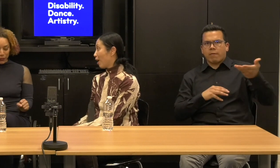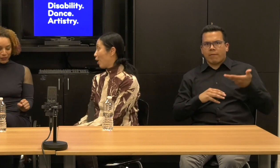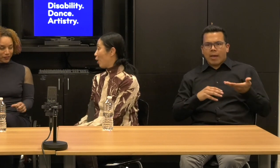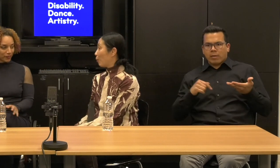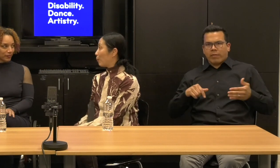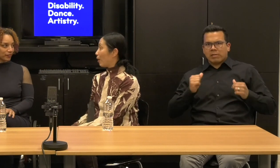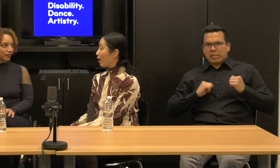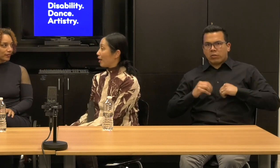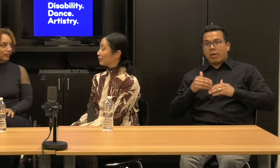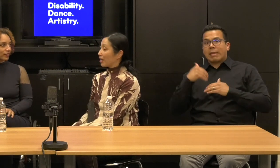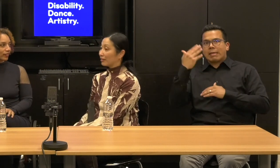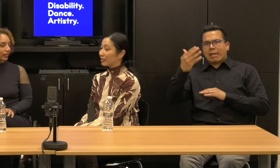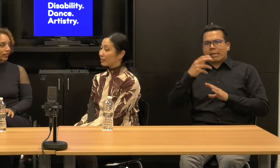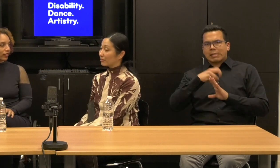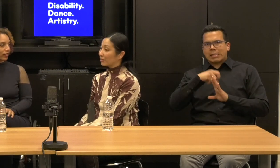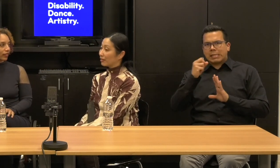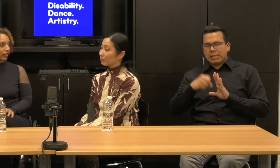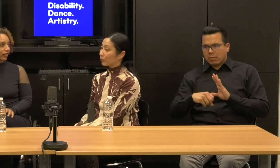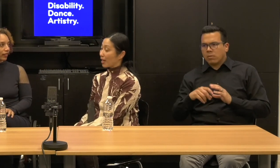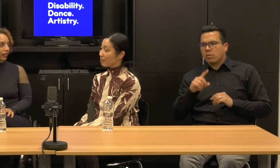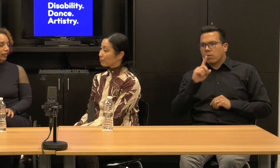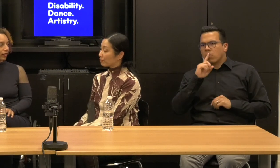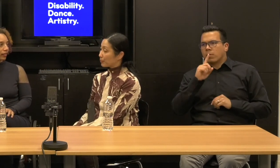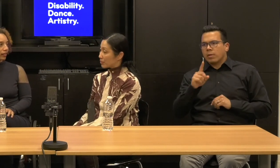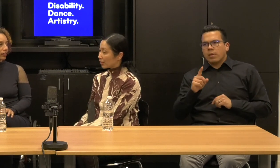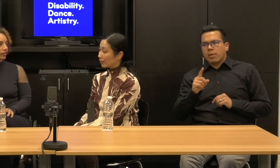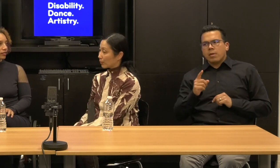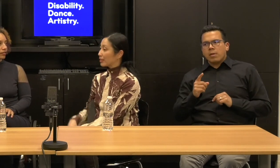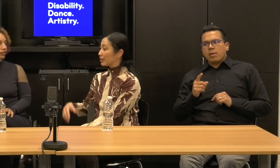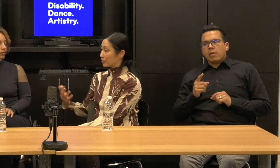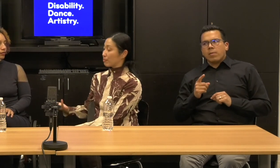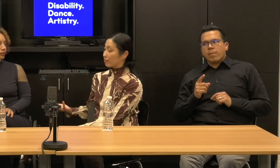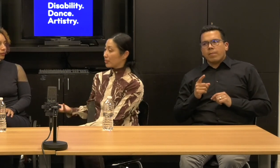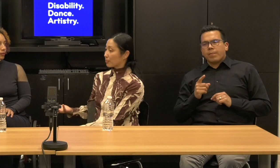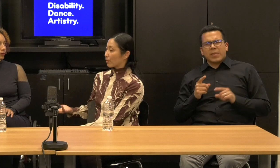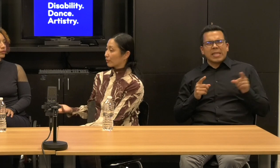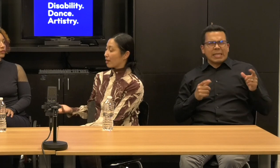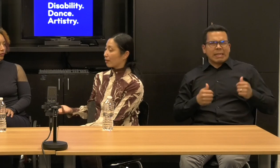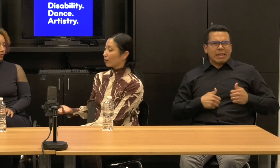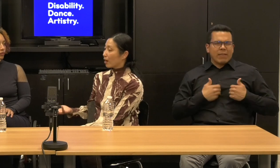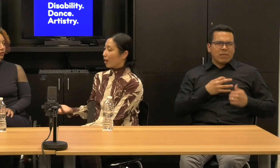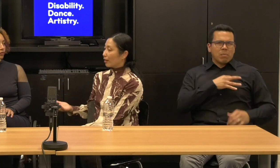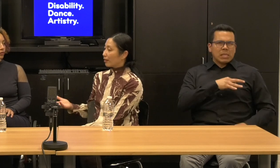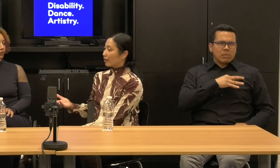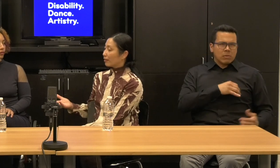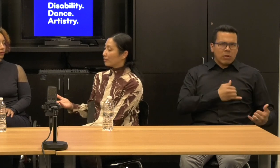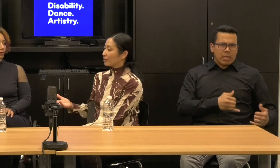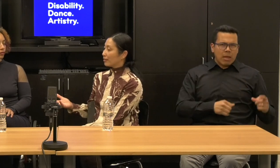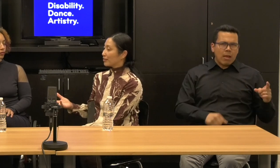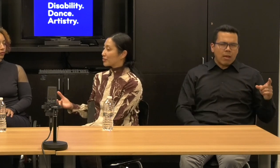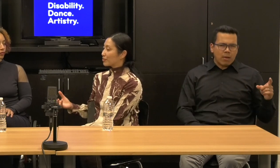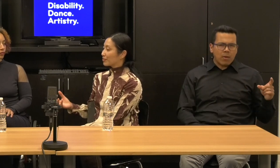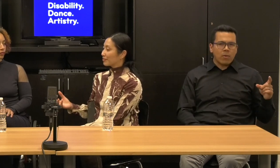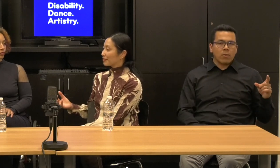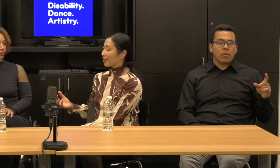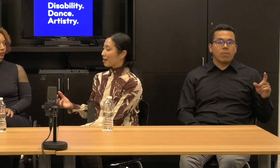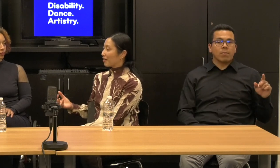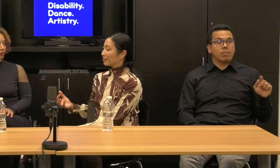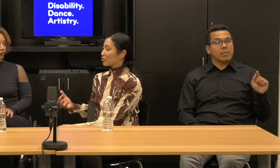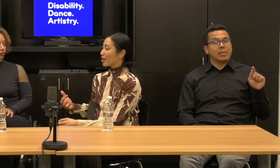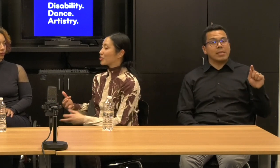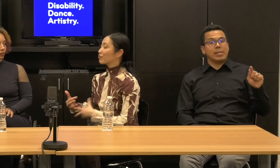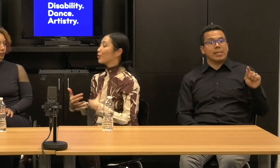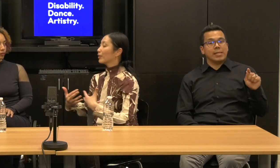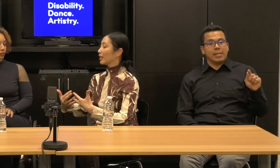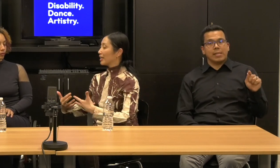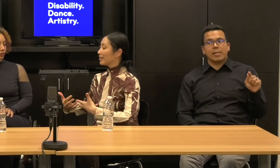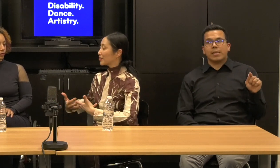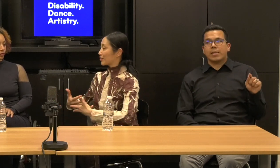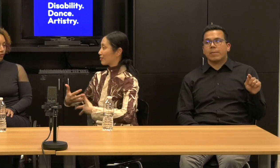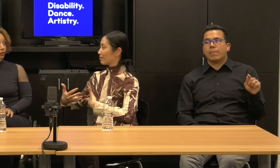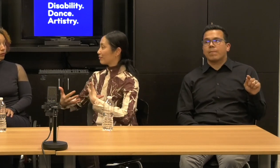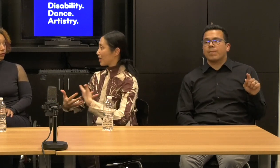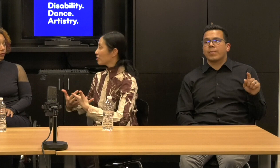And, and for that particular where he lives in Pittsburgh now, he is transferring his